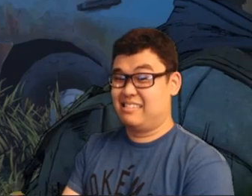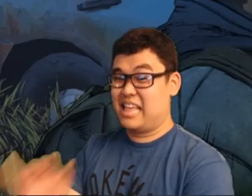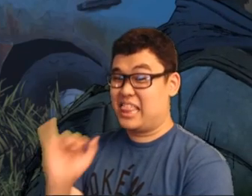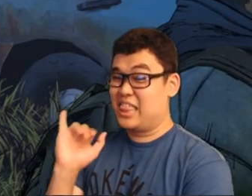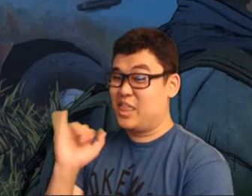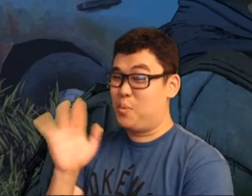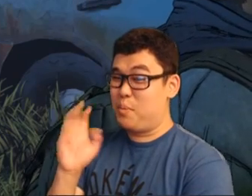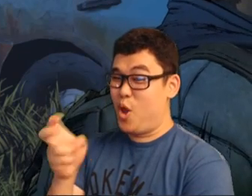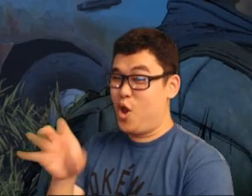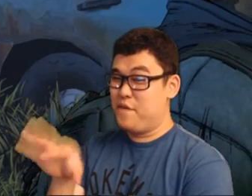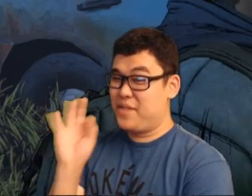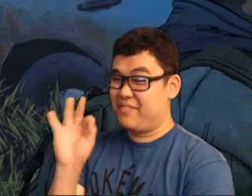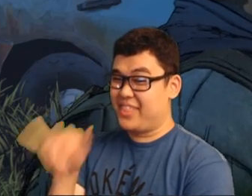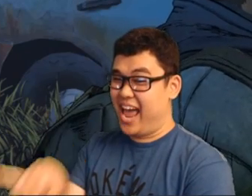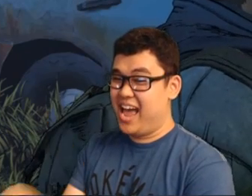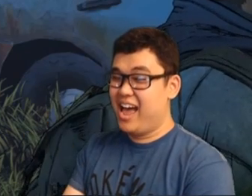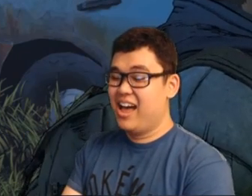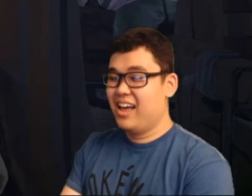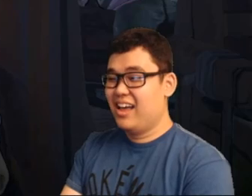That will be hard to find a candy bar.